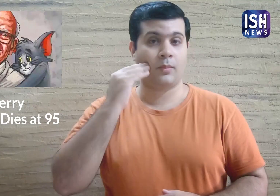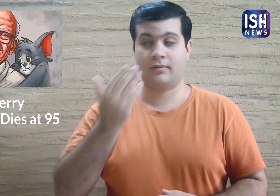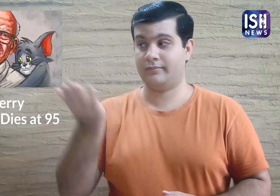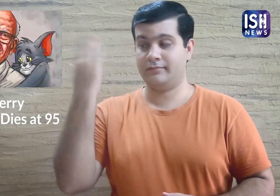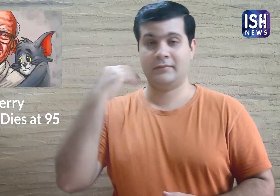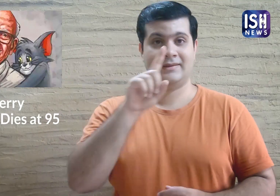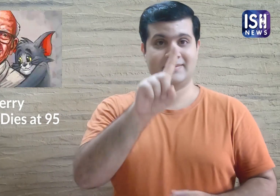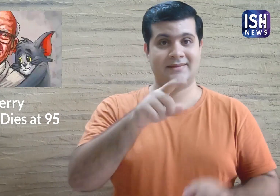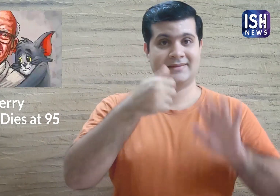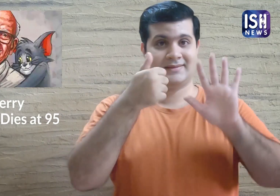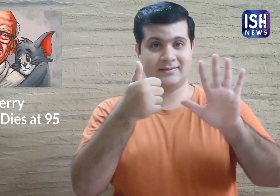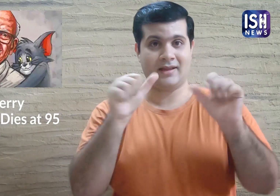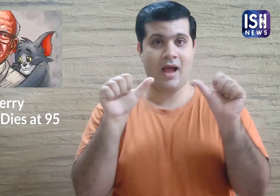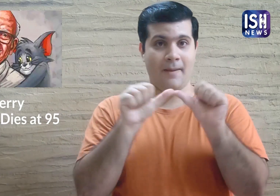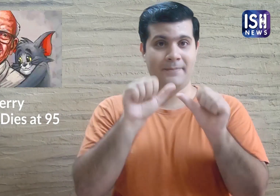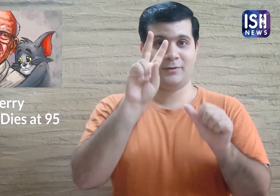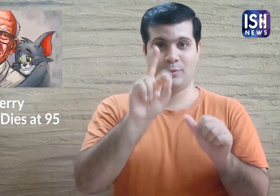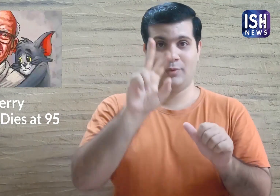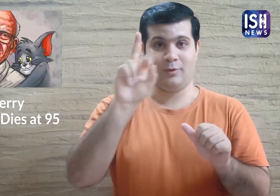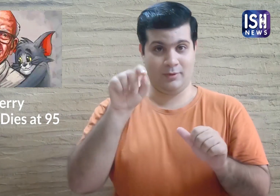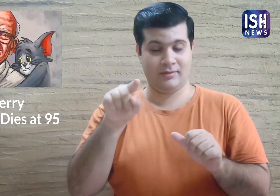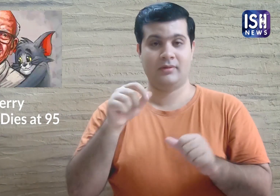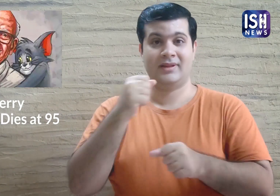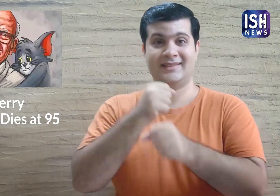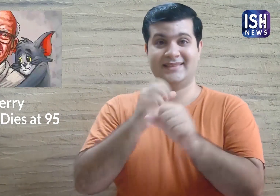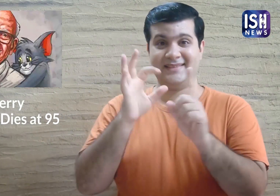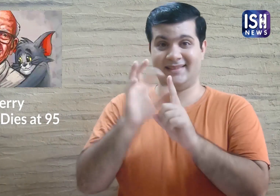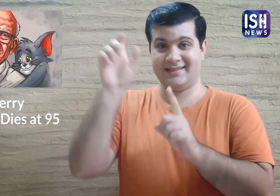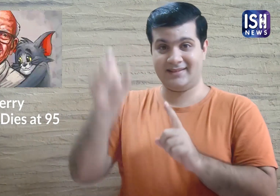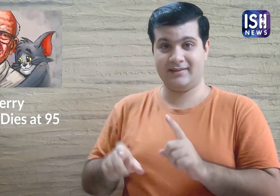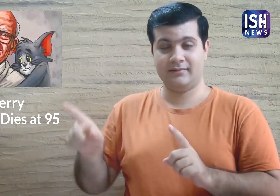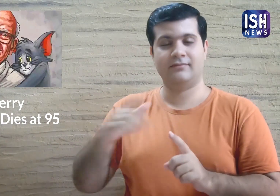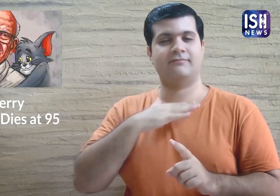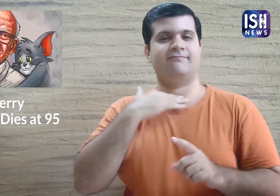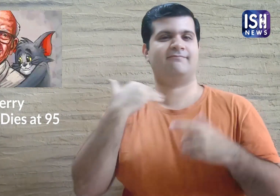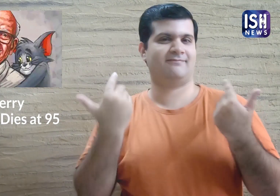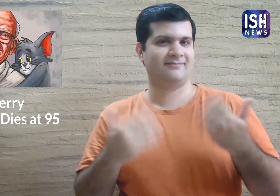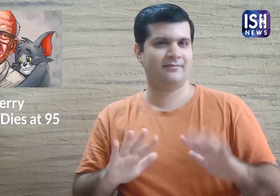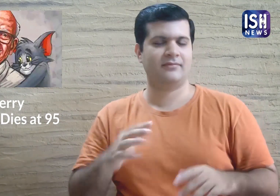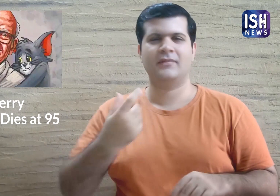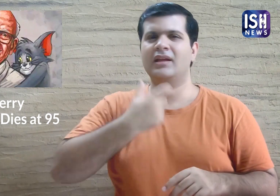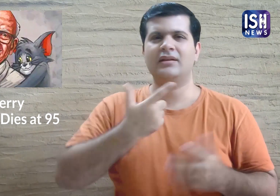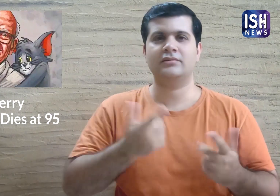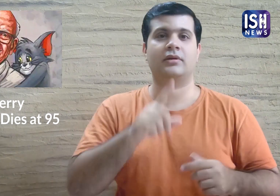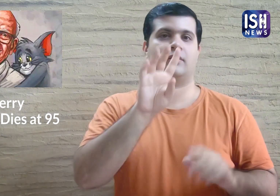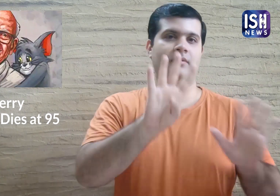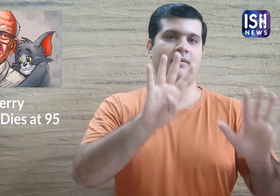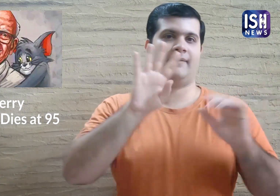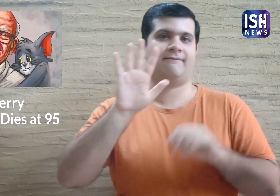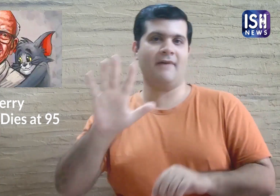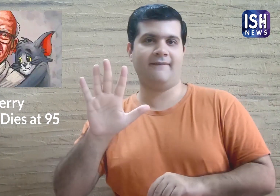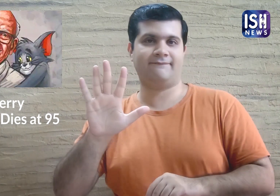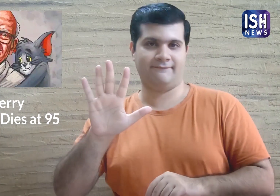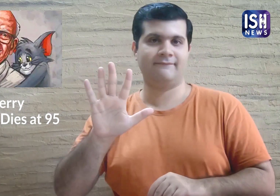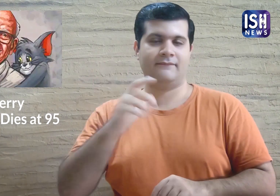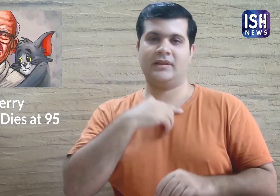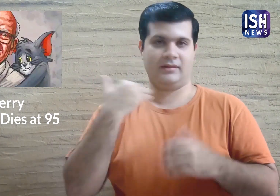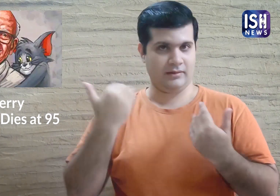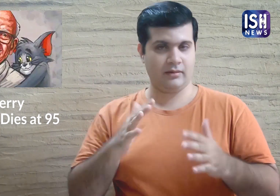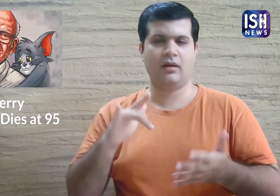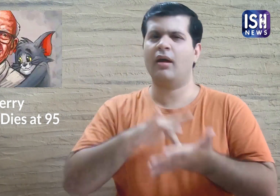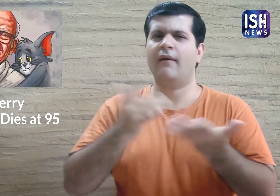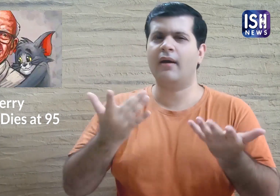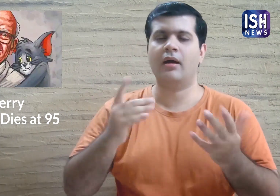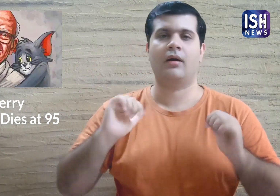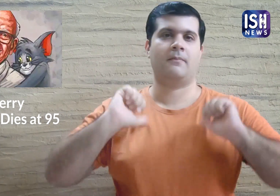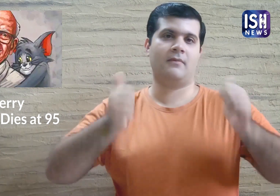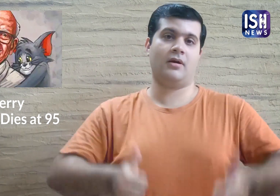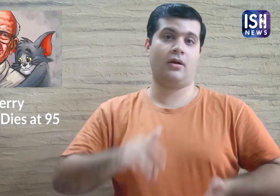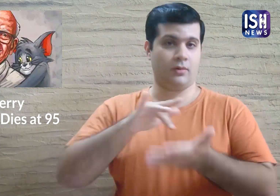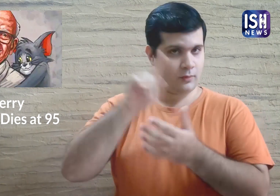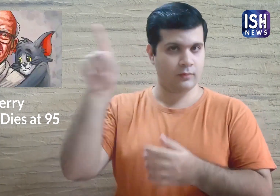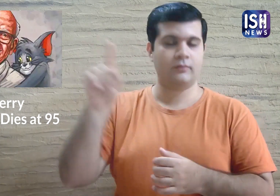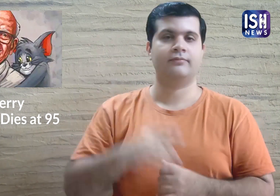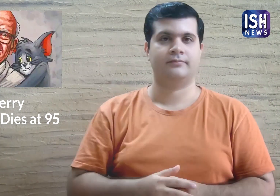On 16th April Gene passed away at the age of 95 in Prague.